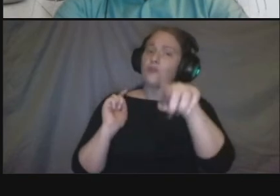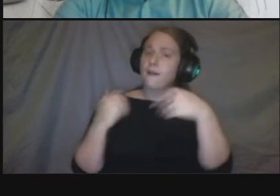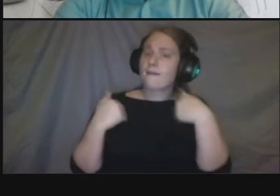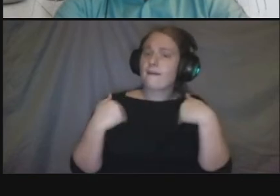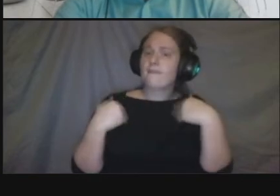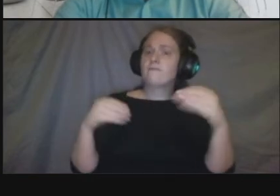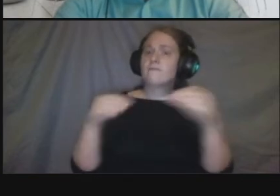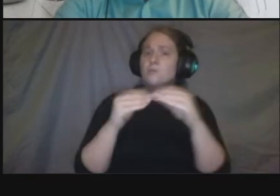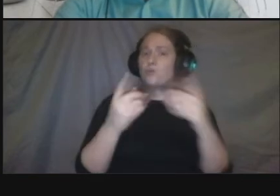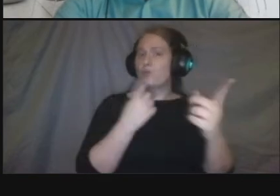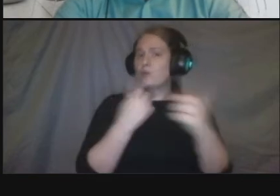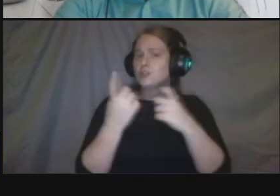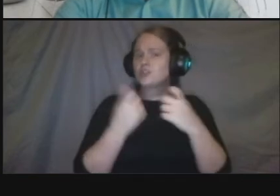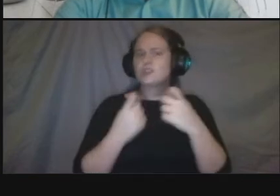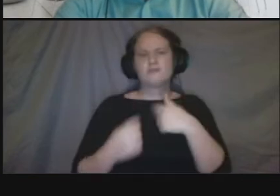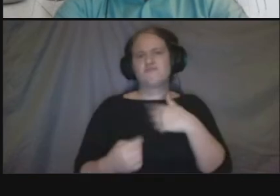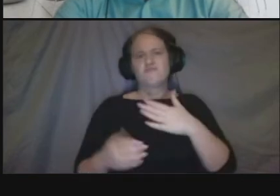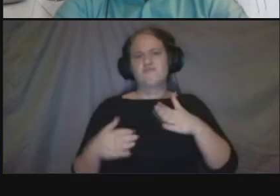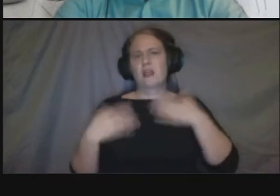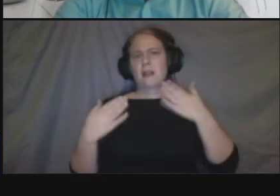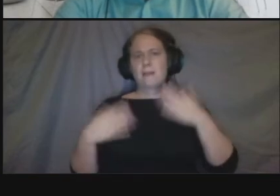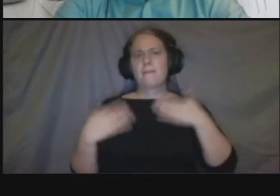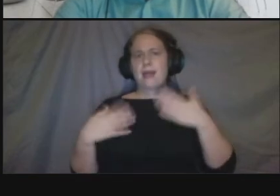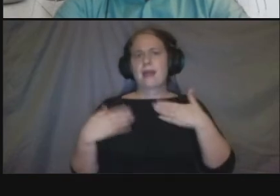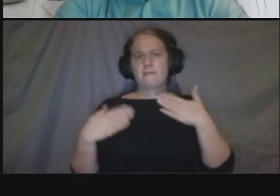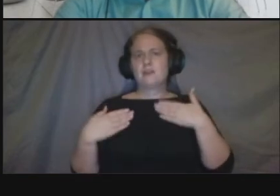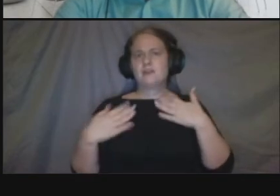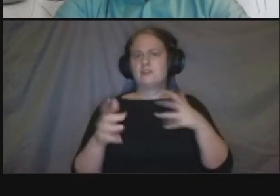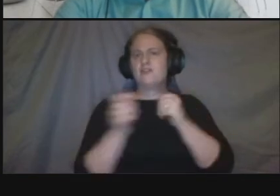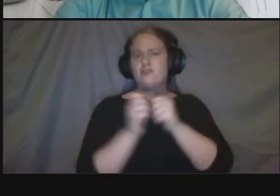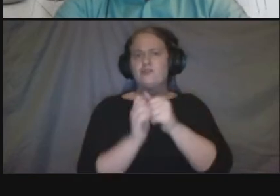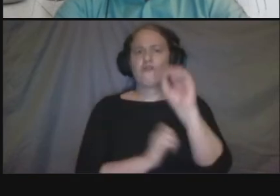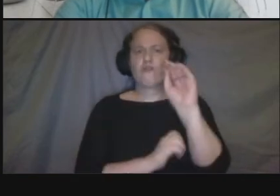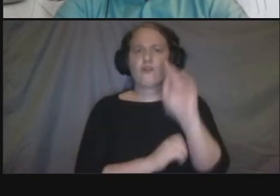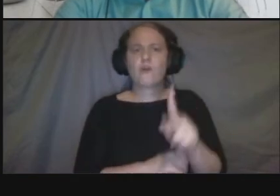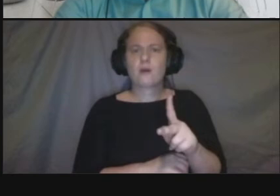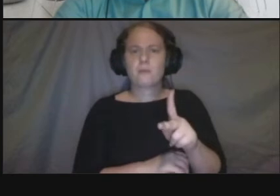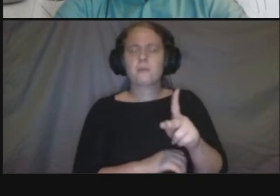our main thing is anything we propose is is going to be in our standard materials and we have